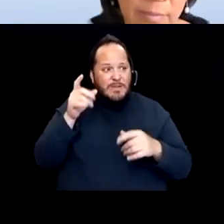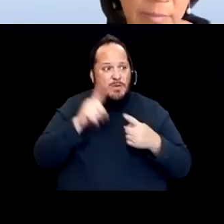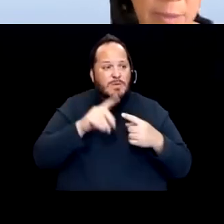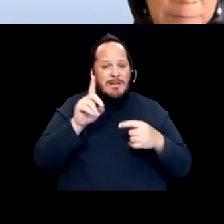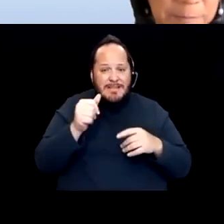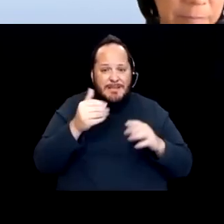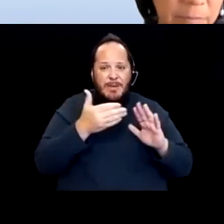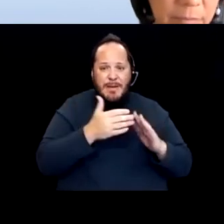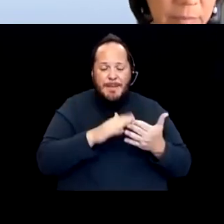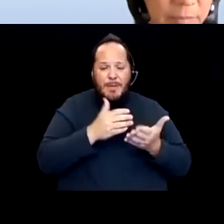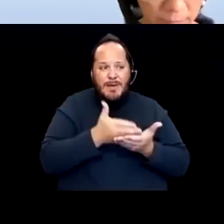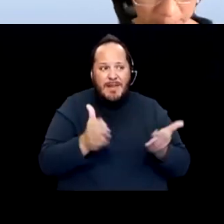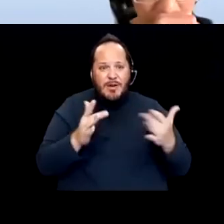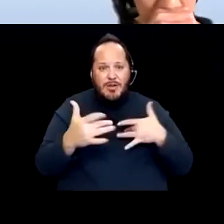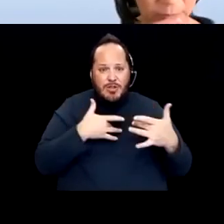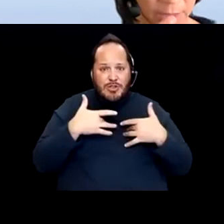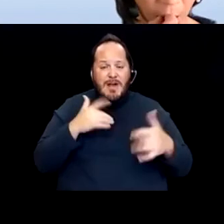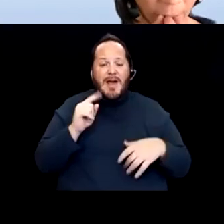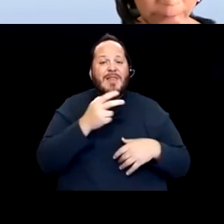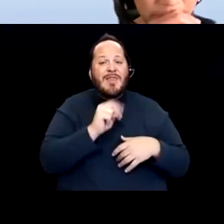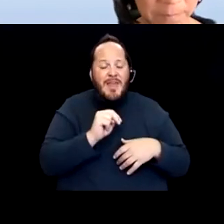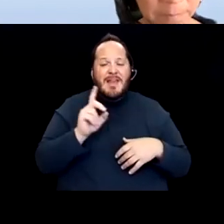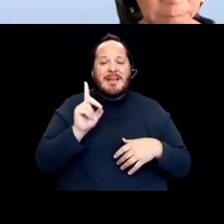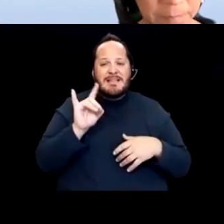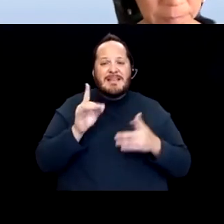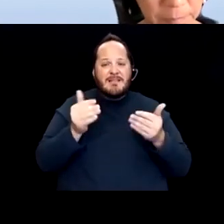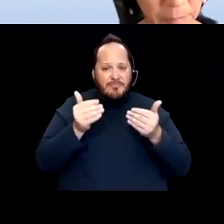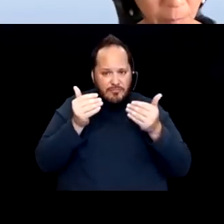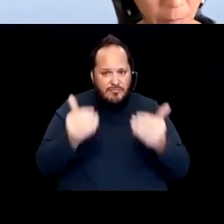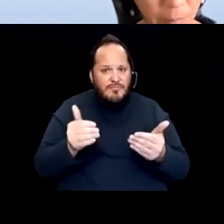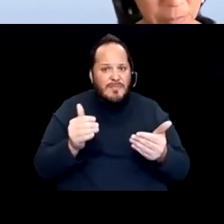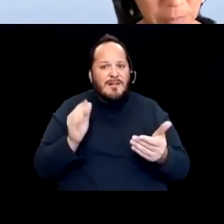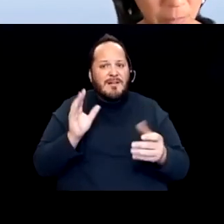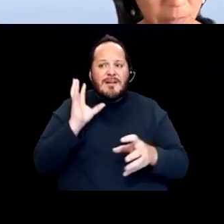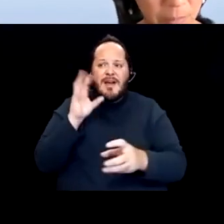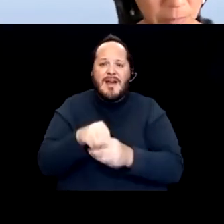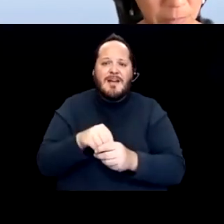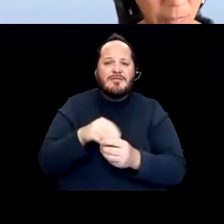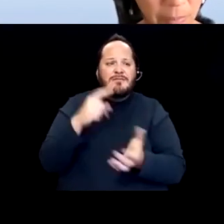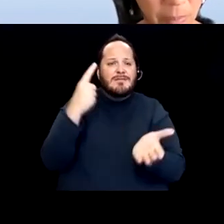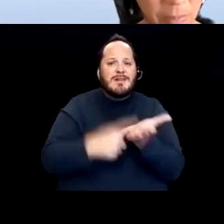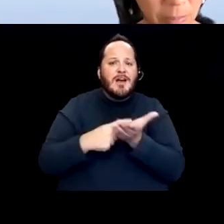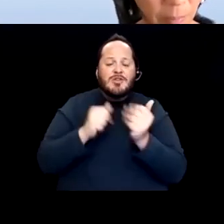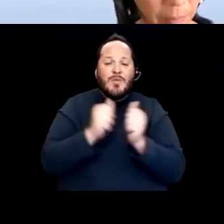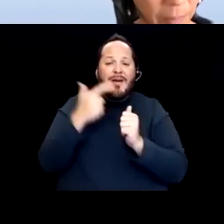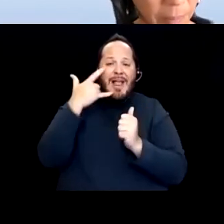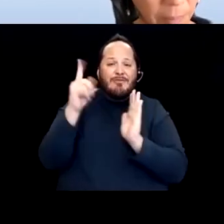and then engaging in discussions with the California Department of Public Health